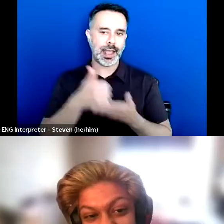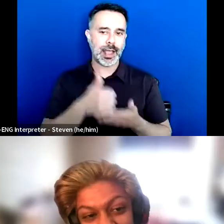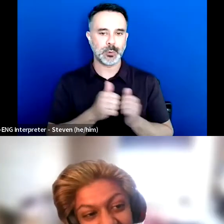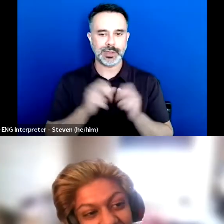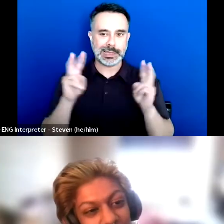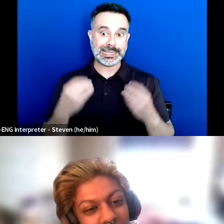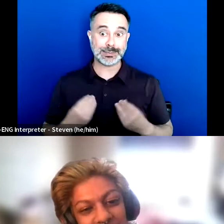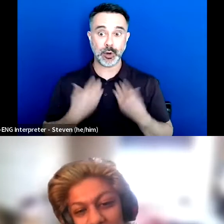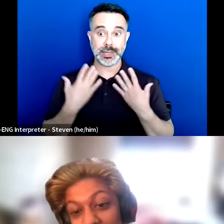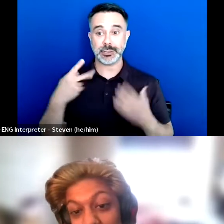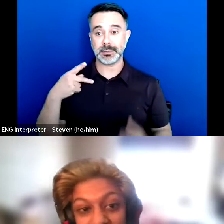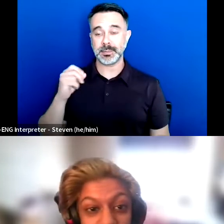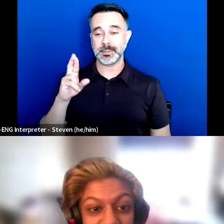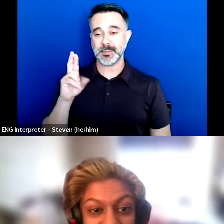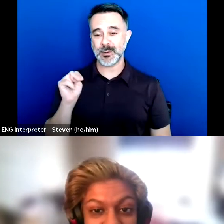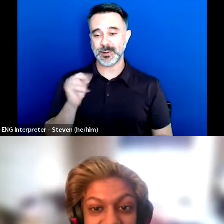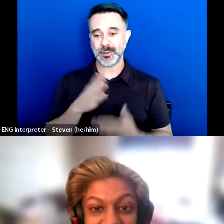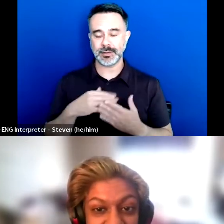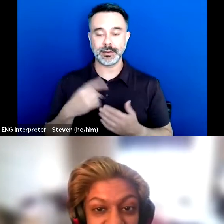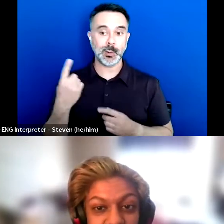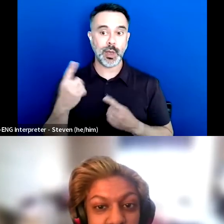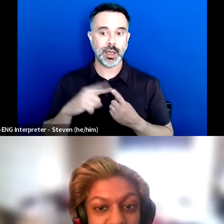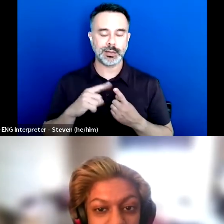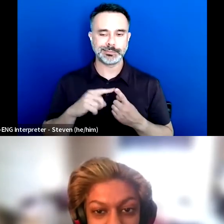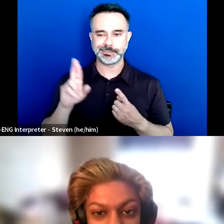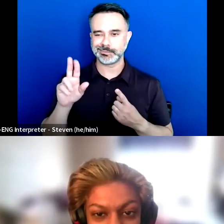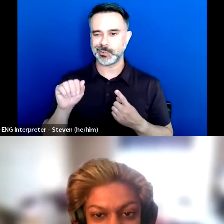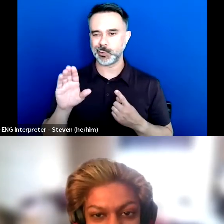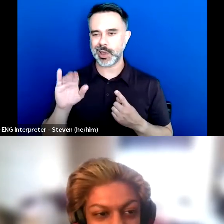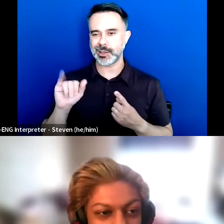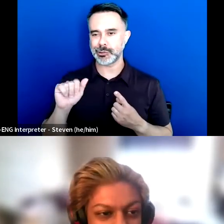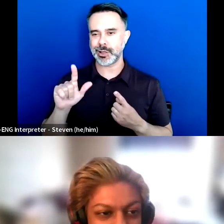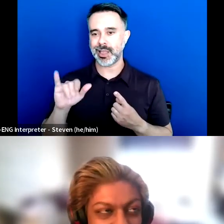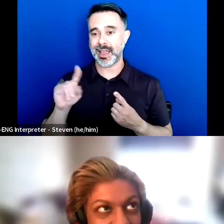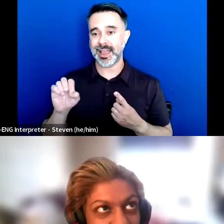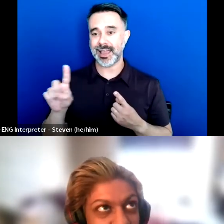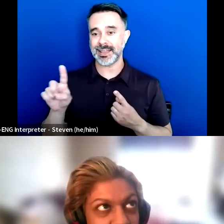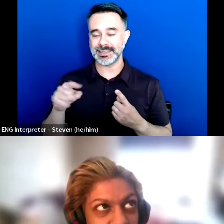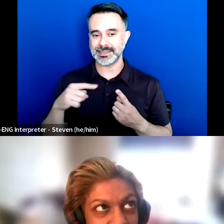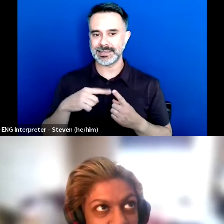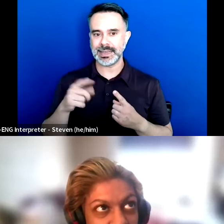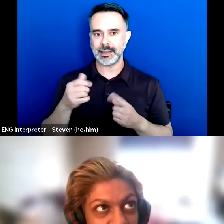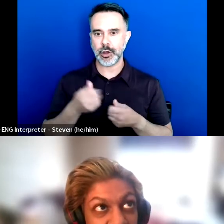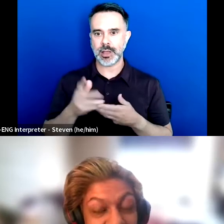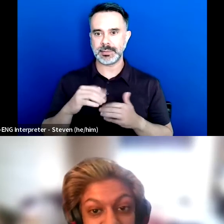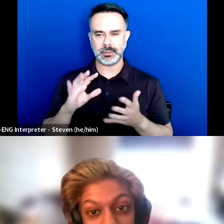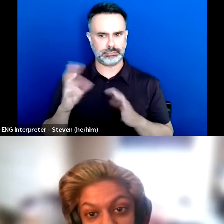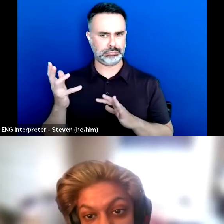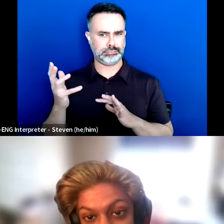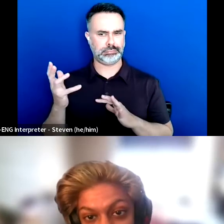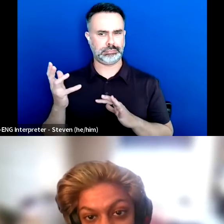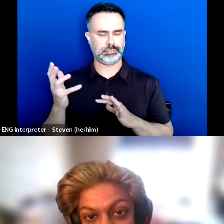One, being racialized kind of froze people and being invisibly disabled,